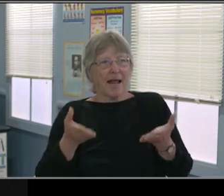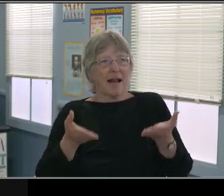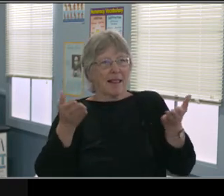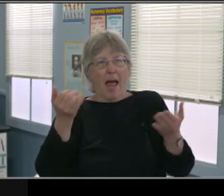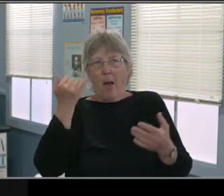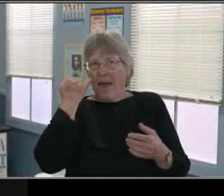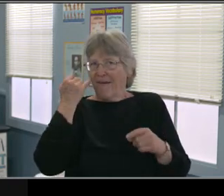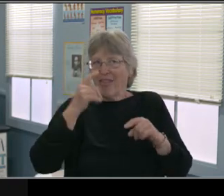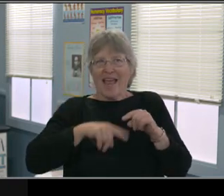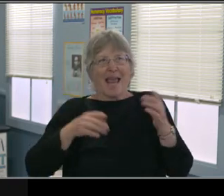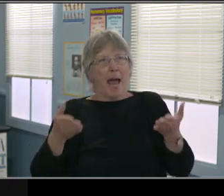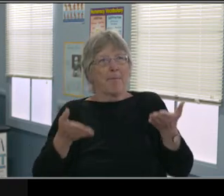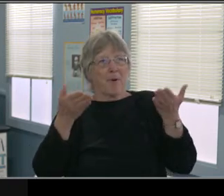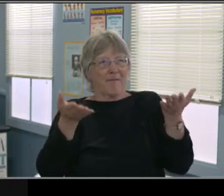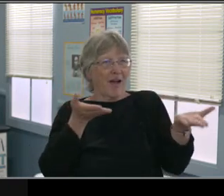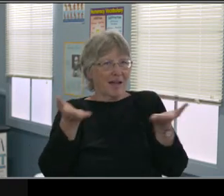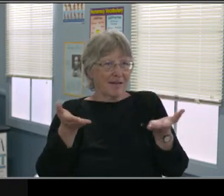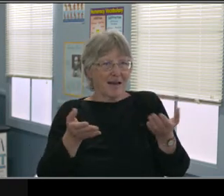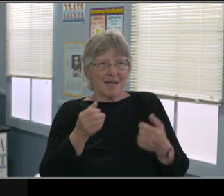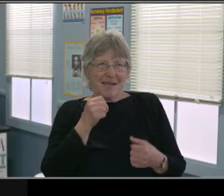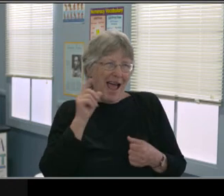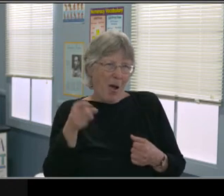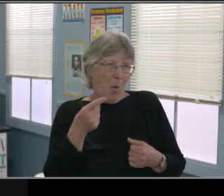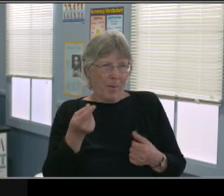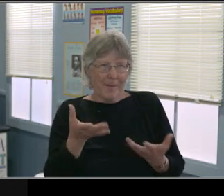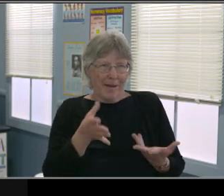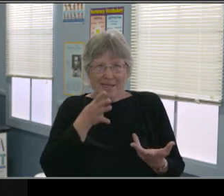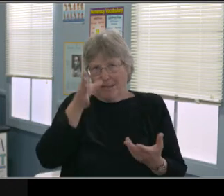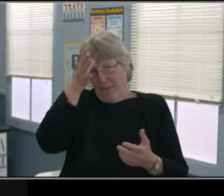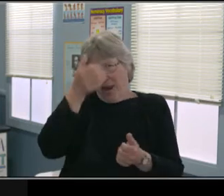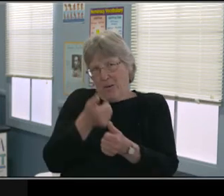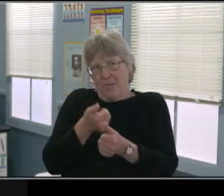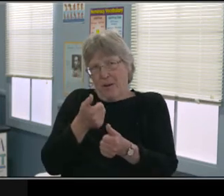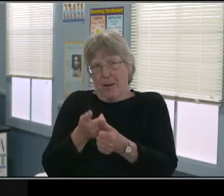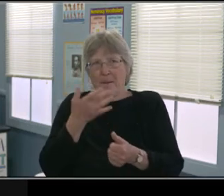but explanation also of why certain things can happen.